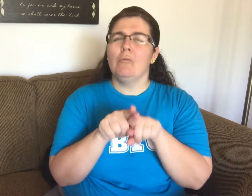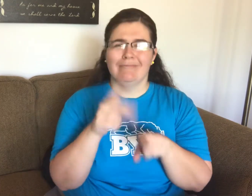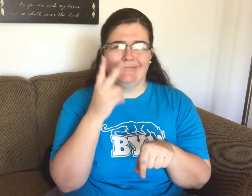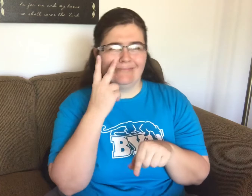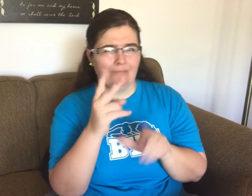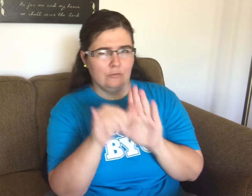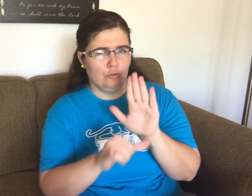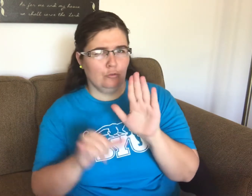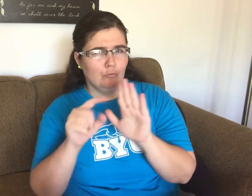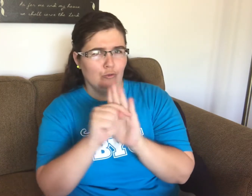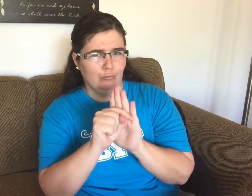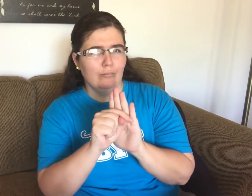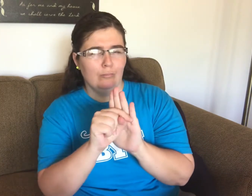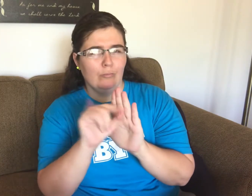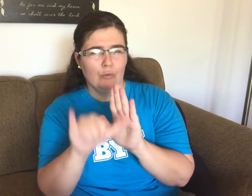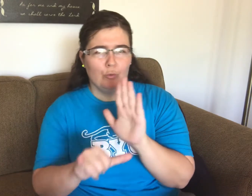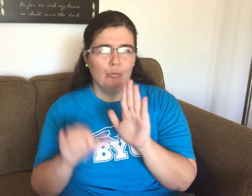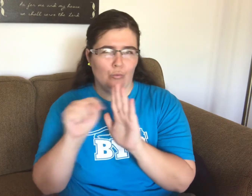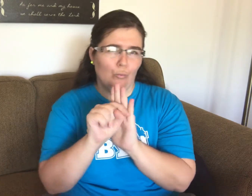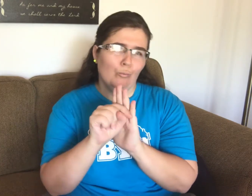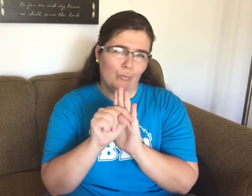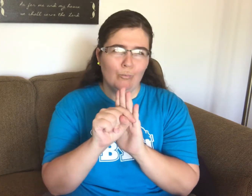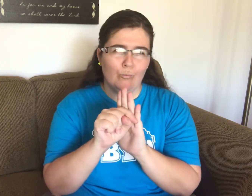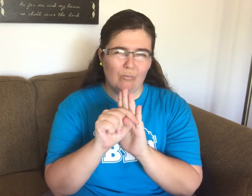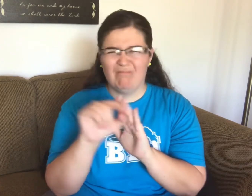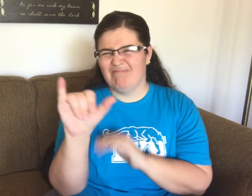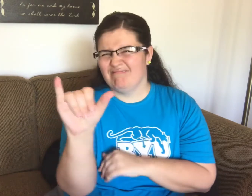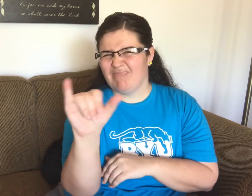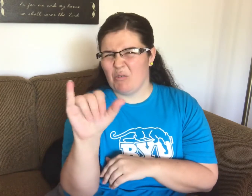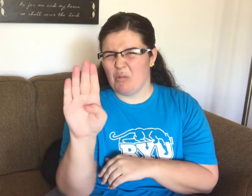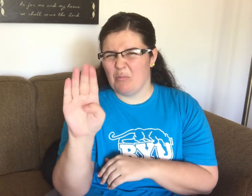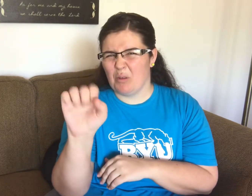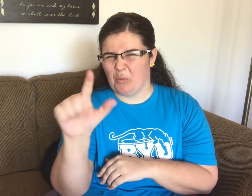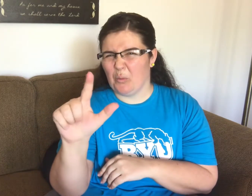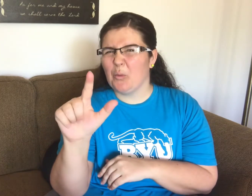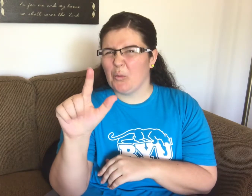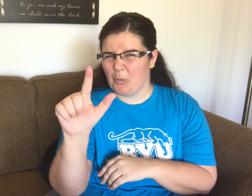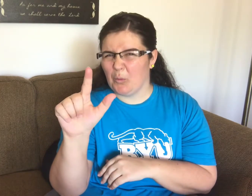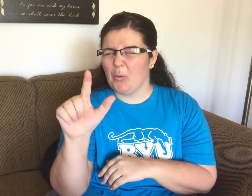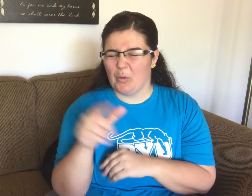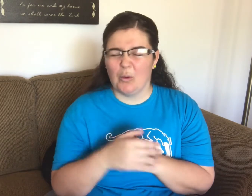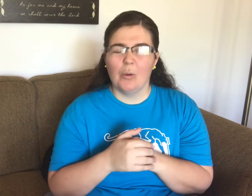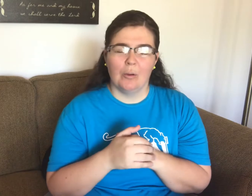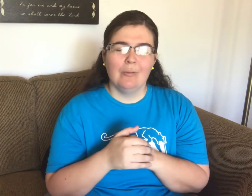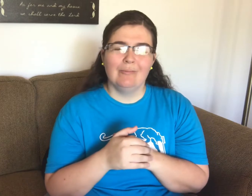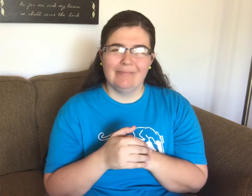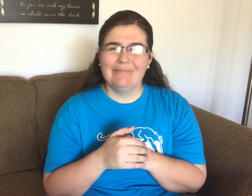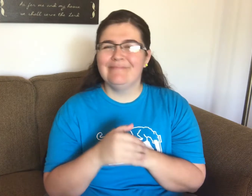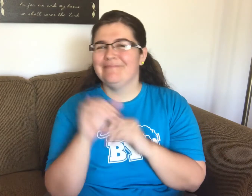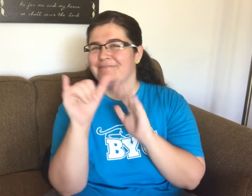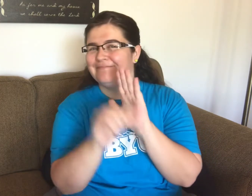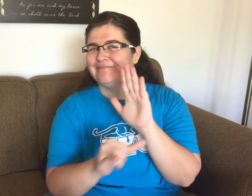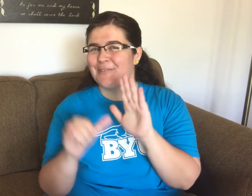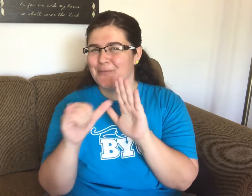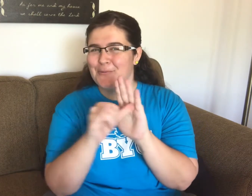Also, you may see this sign YOUTUBE which is similar to the BSL sign.